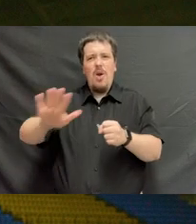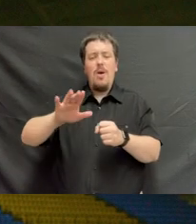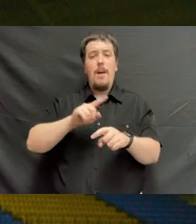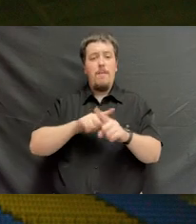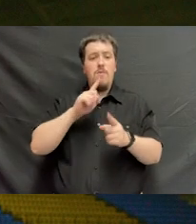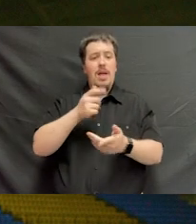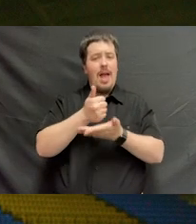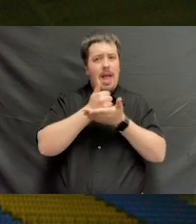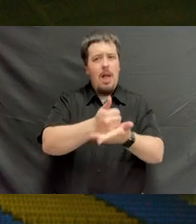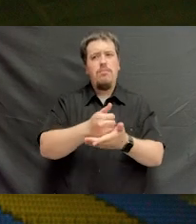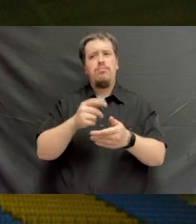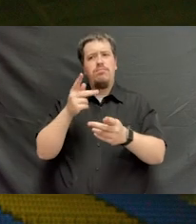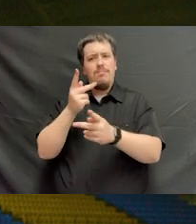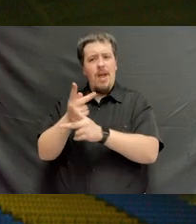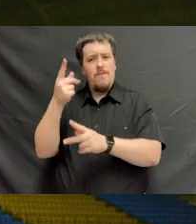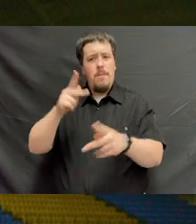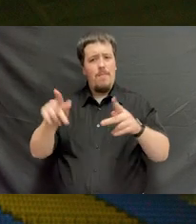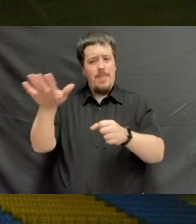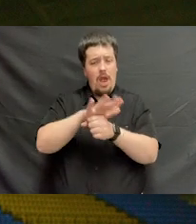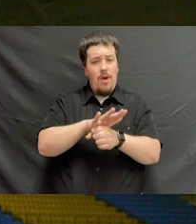and you've helped fight the spread of COVID-19.